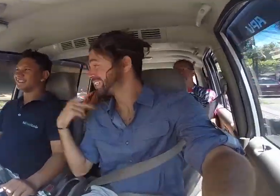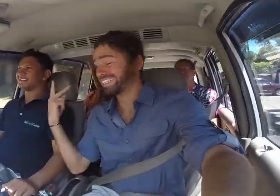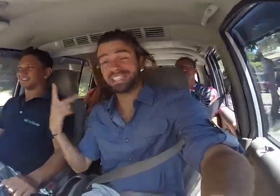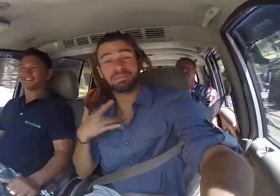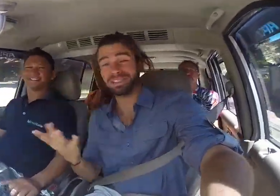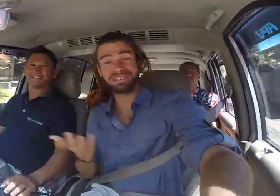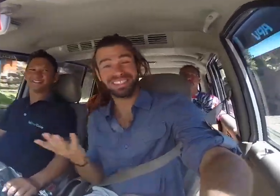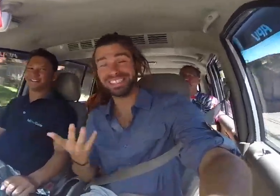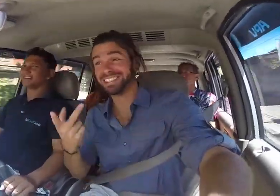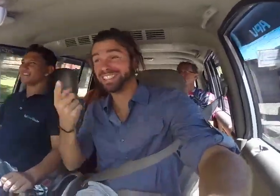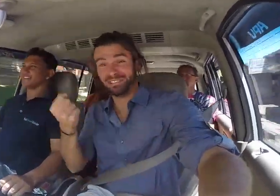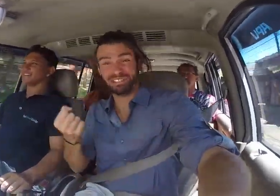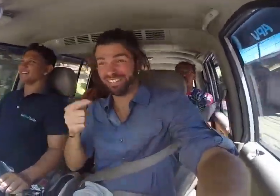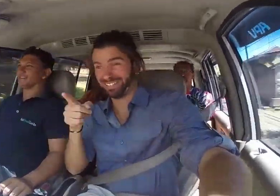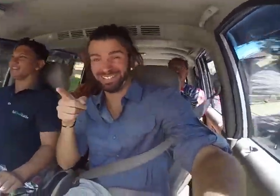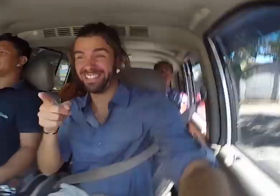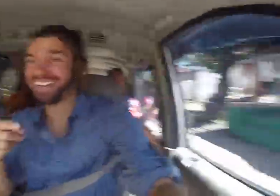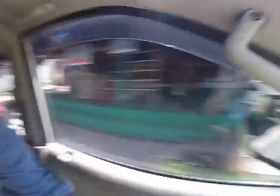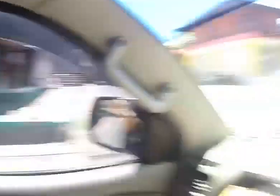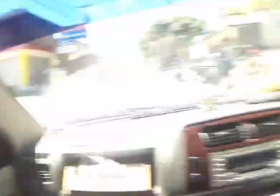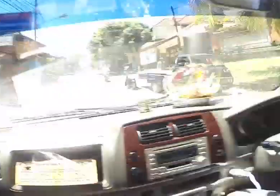We bing: when we are driving -- look